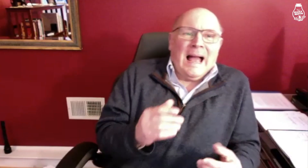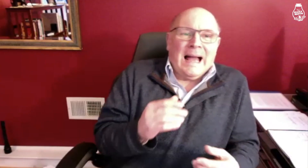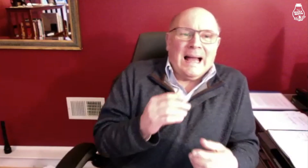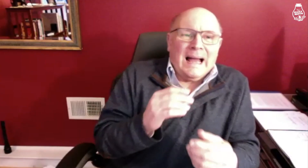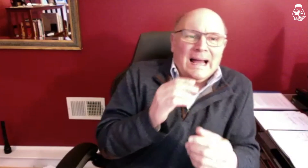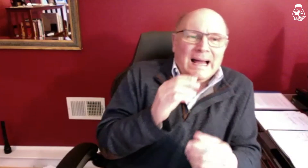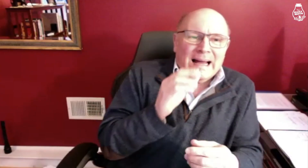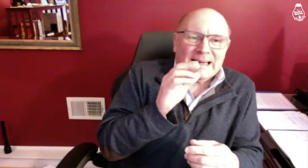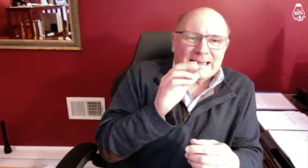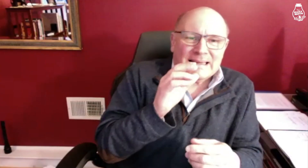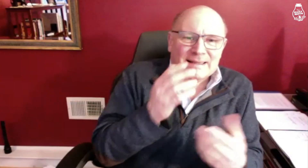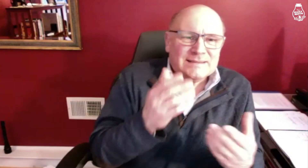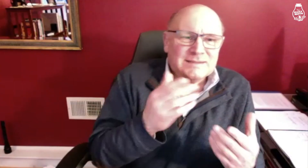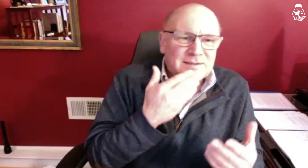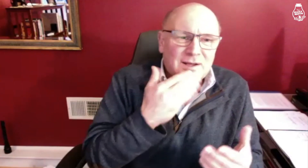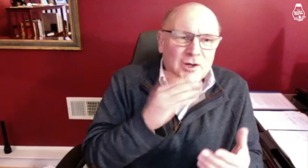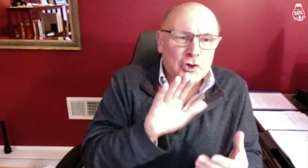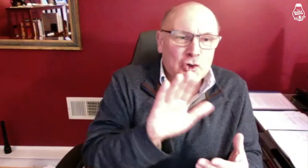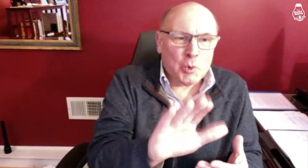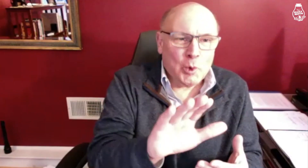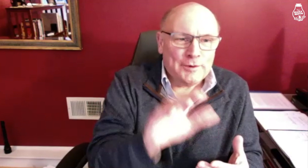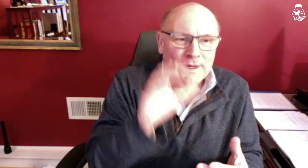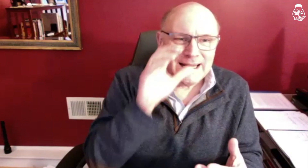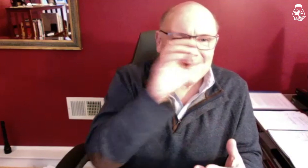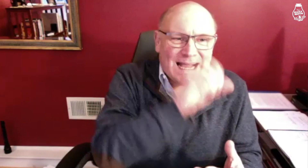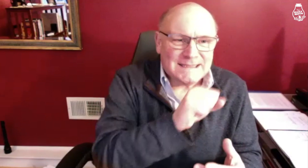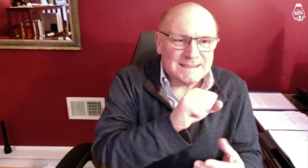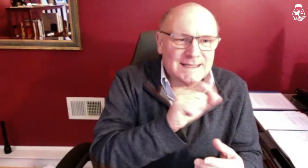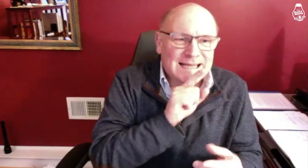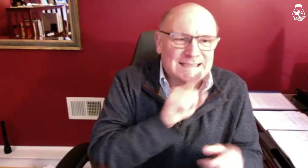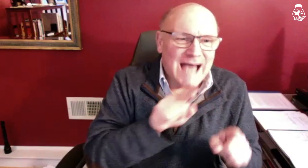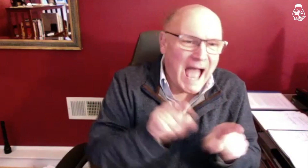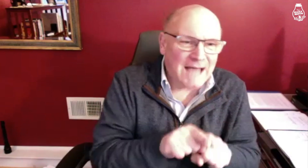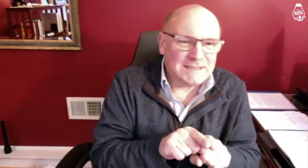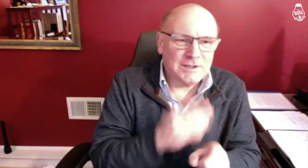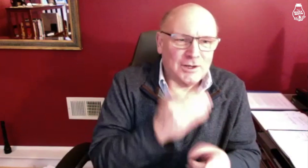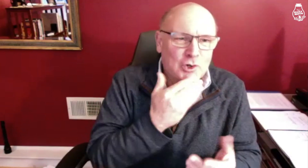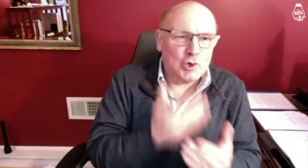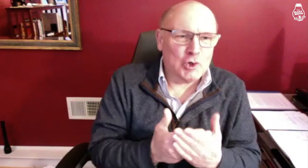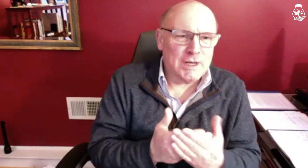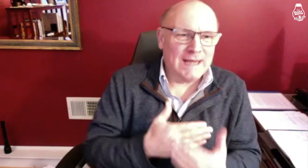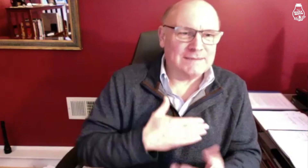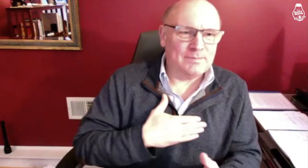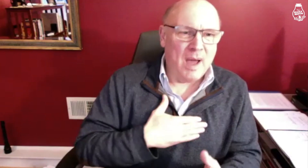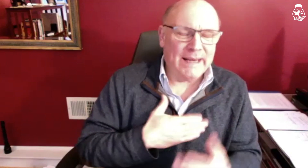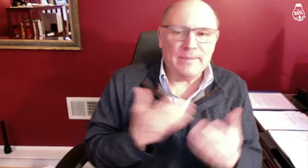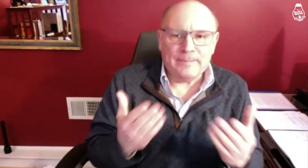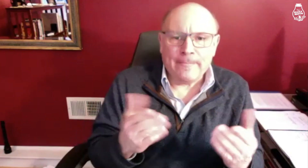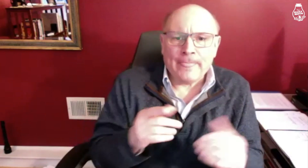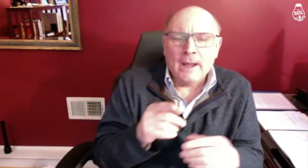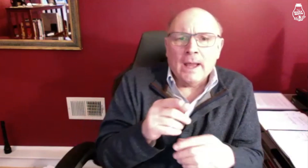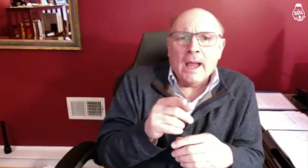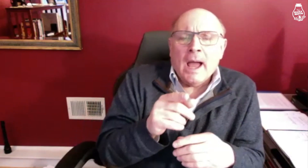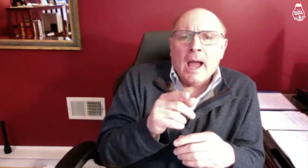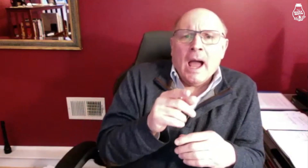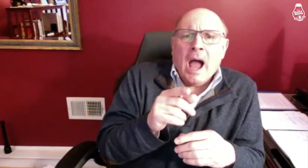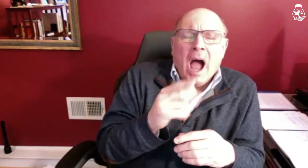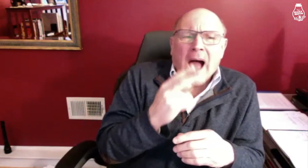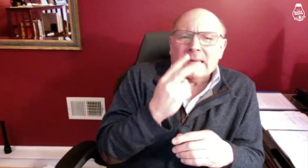Well, your guess is as good as mine.